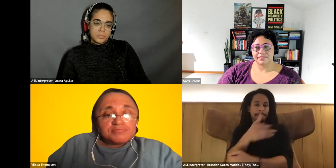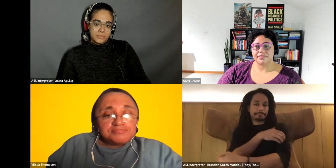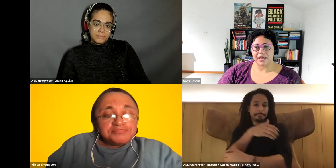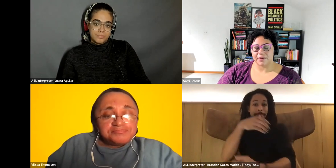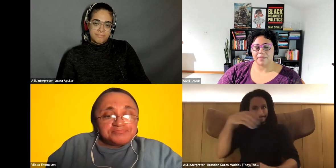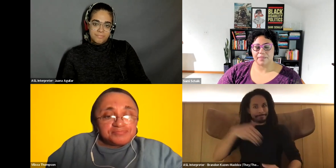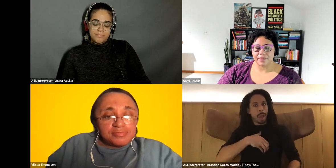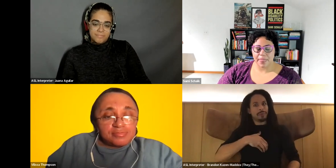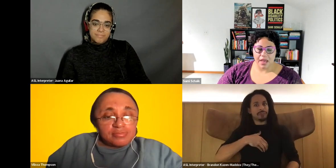Yeah.